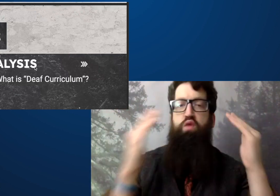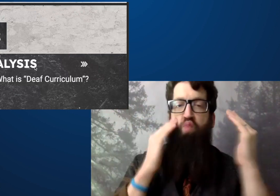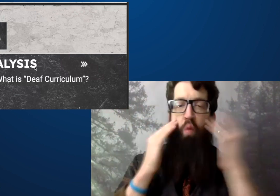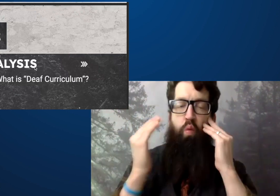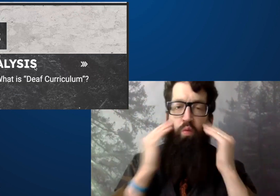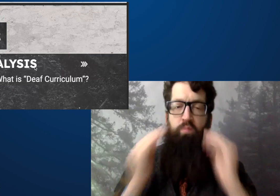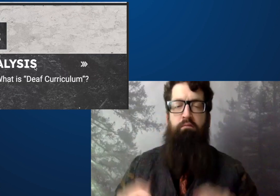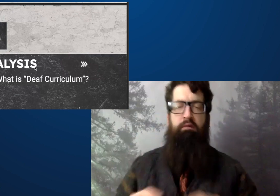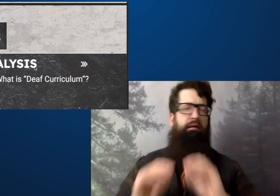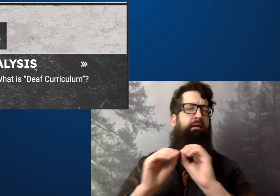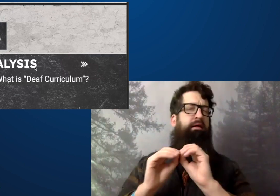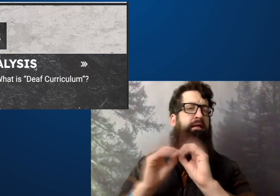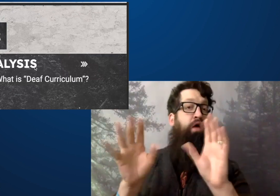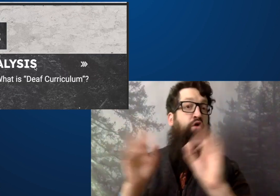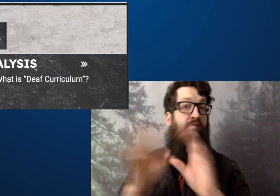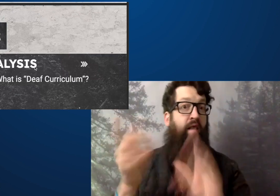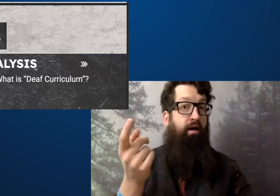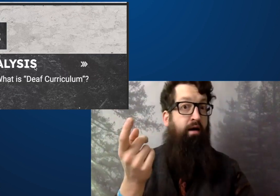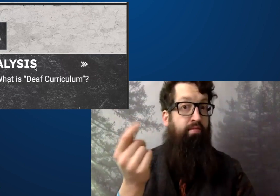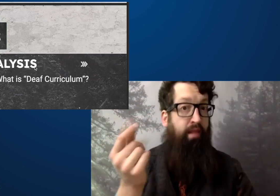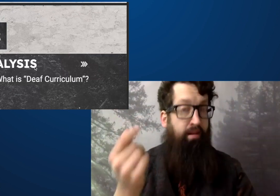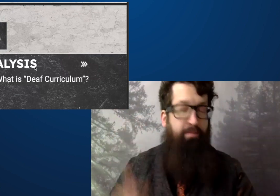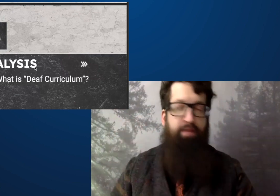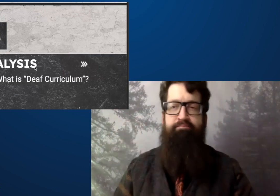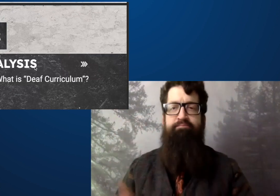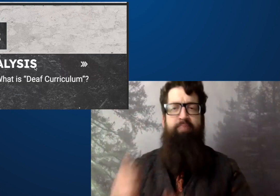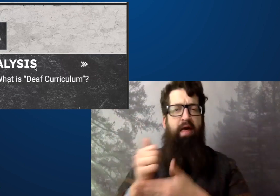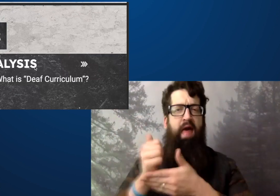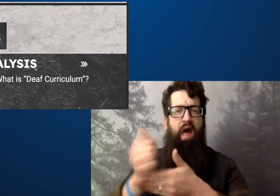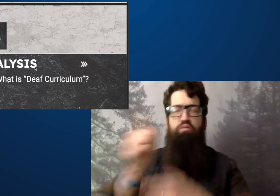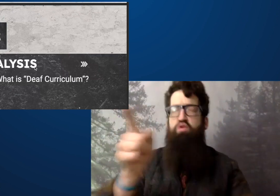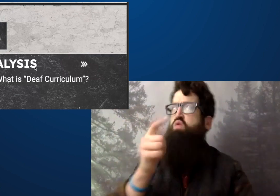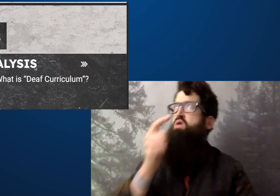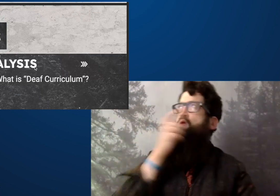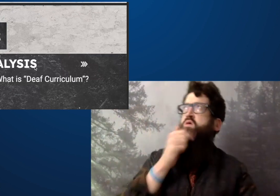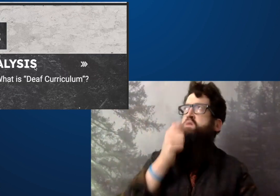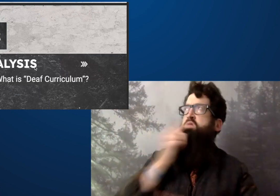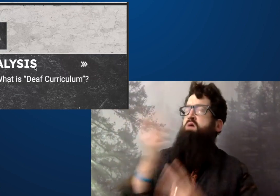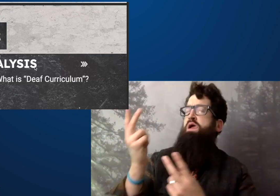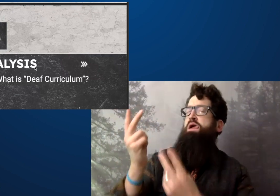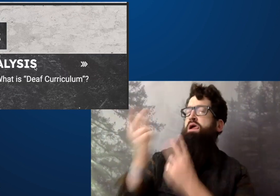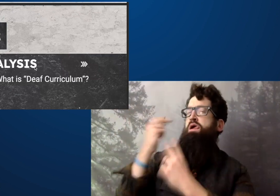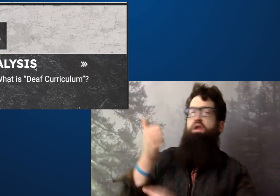Well, it is essentially building on knowledge. I'd like to clarify that a little bit,